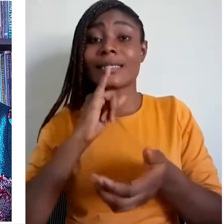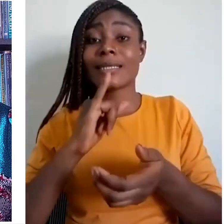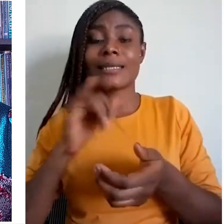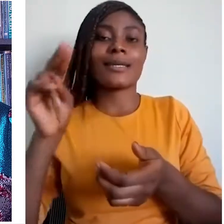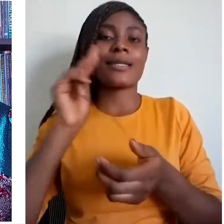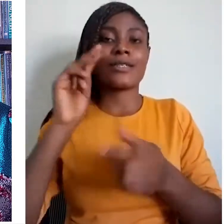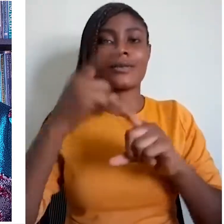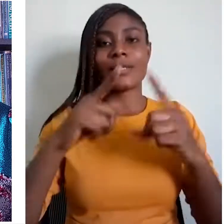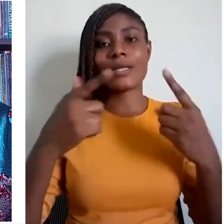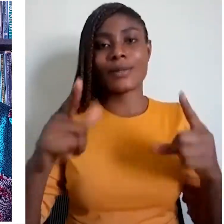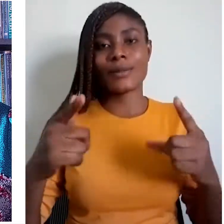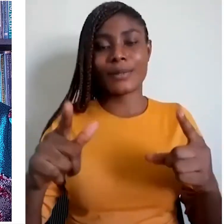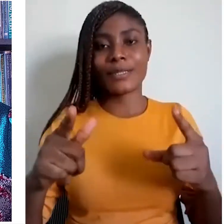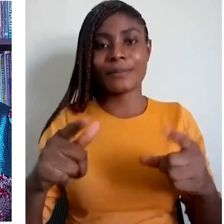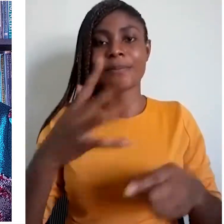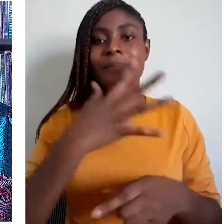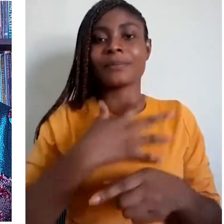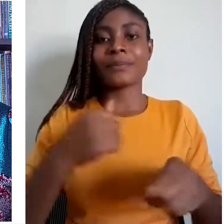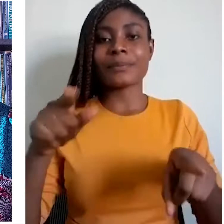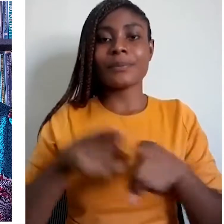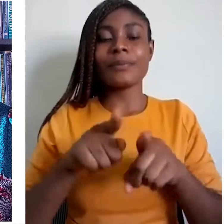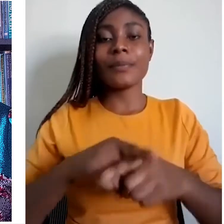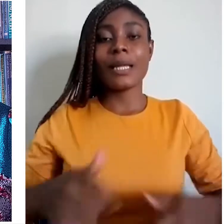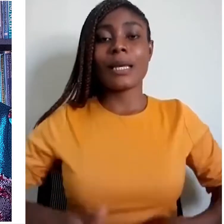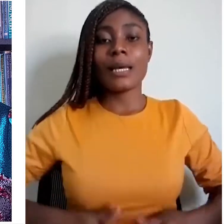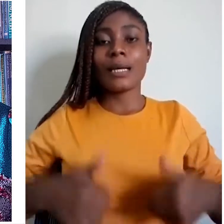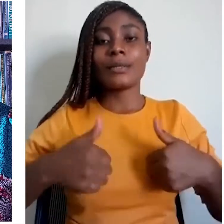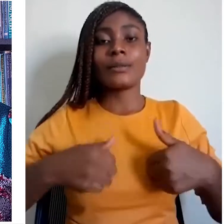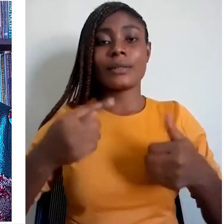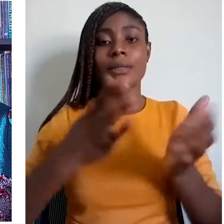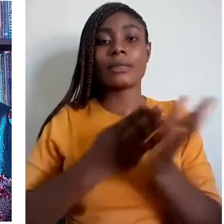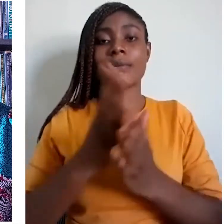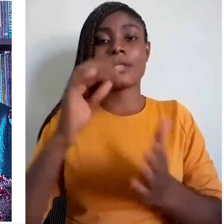languages. Addressing the rights of these languages is very appropriate currently.